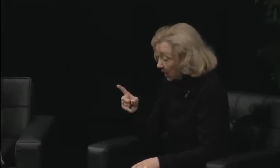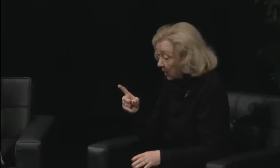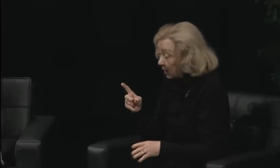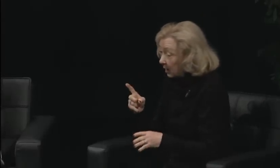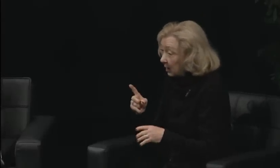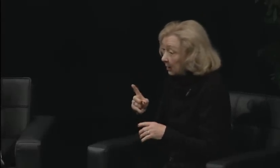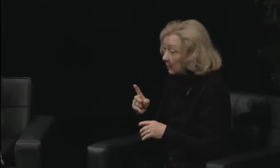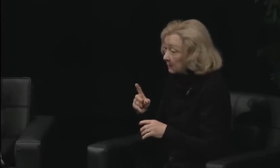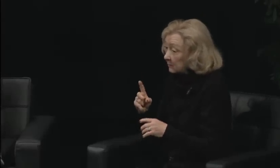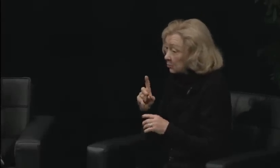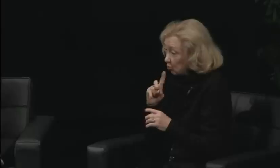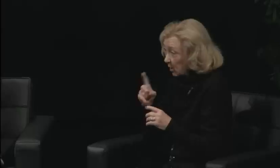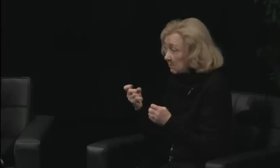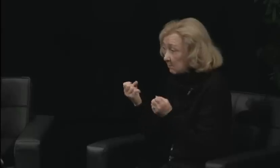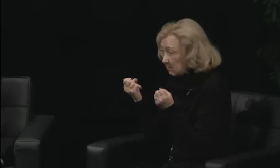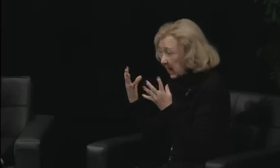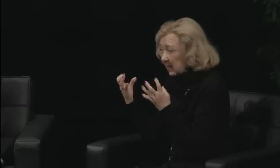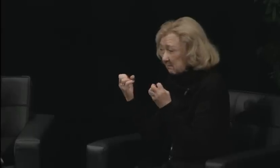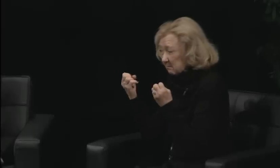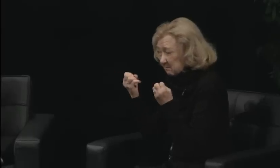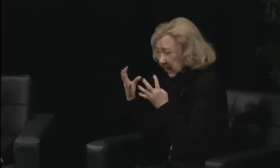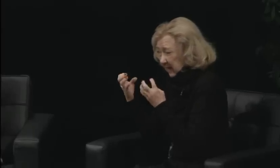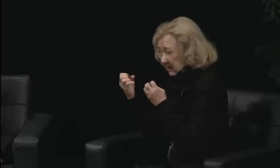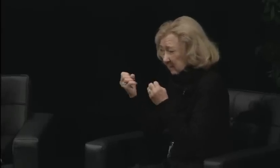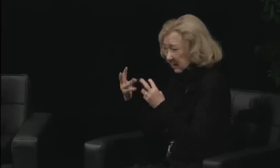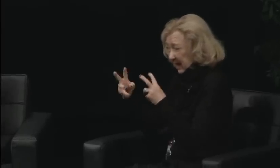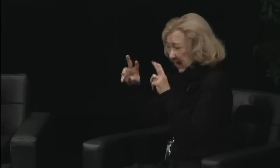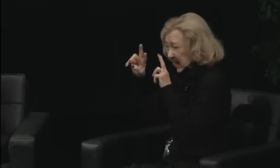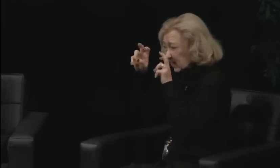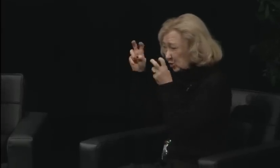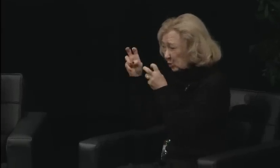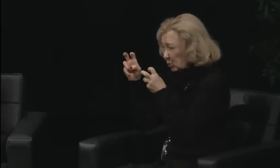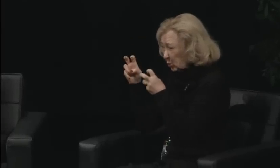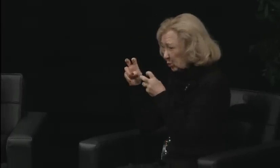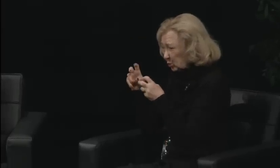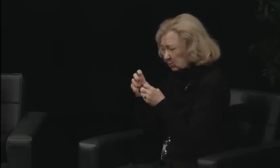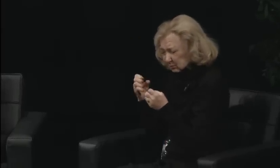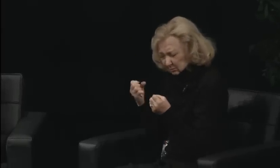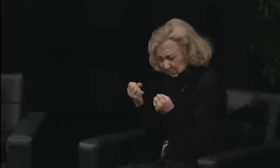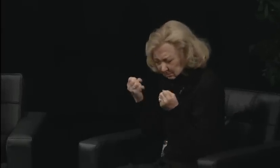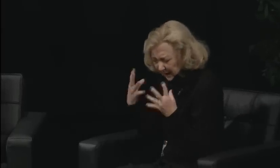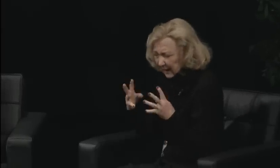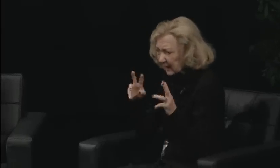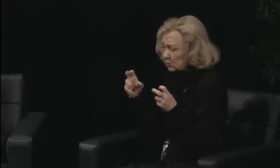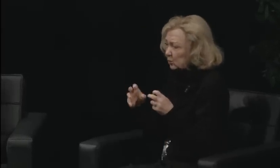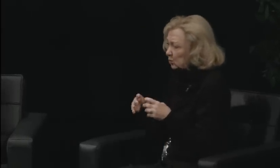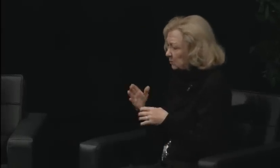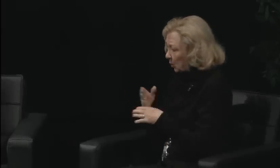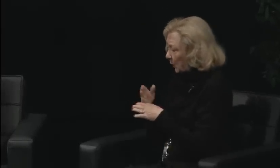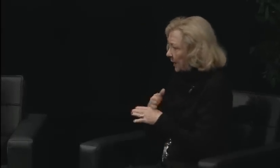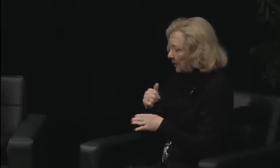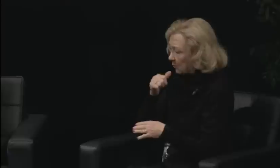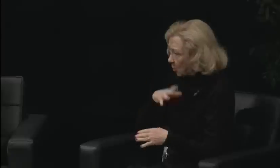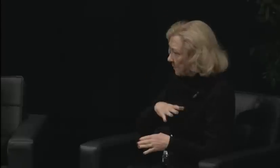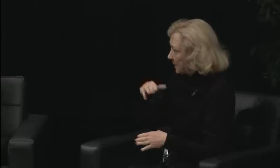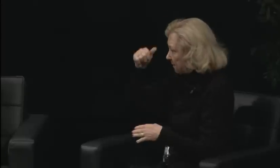I think we see that often. So it's really about behavior. I could talk about this all night long.